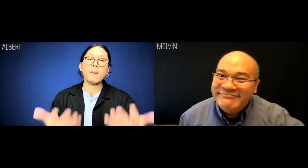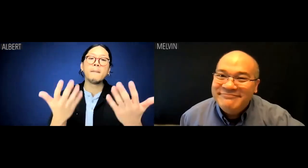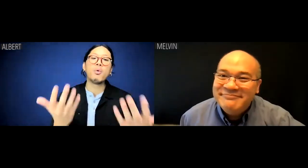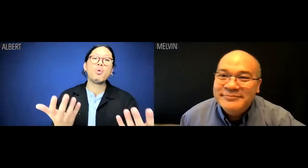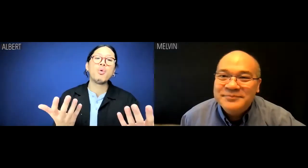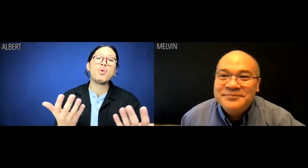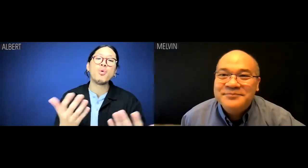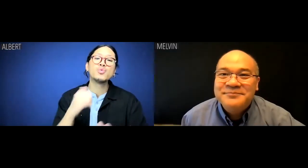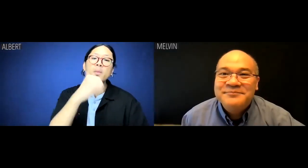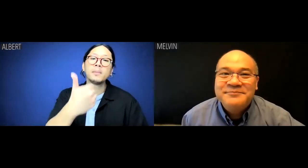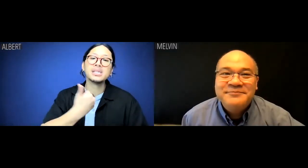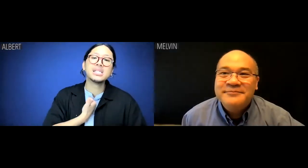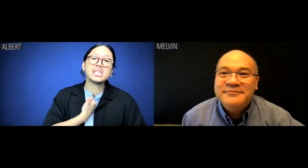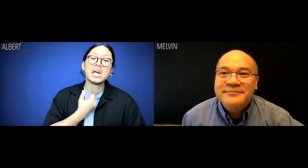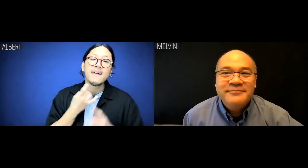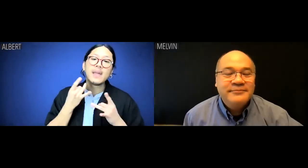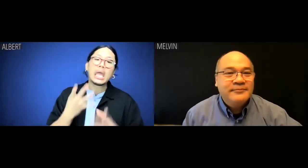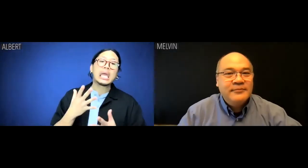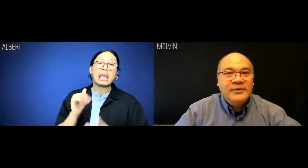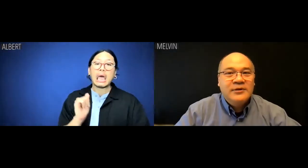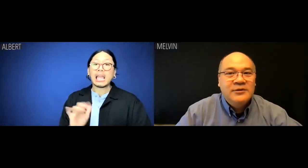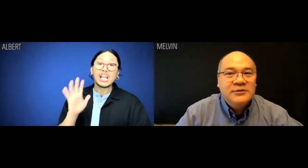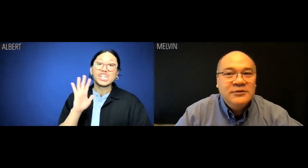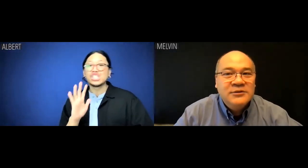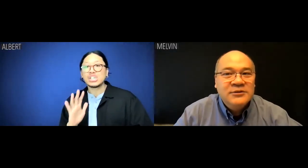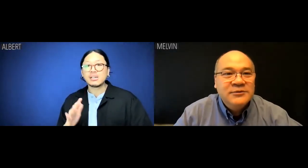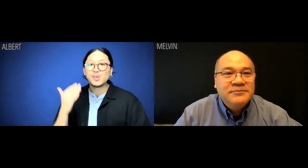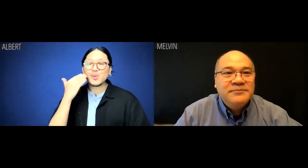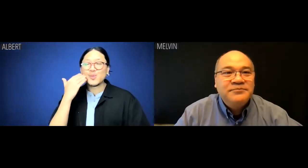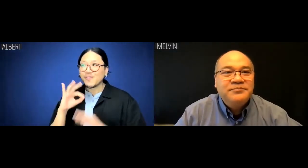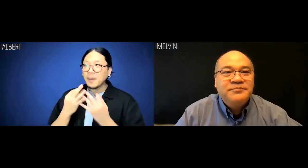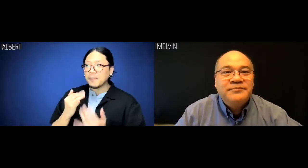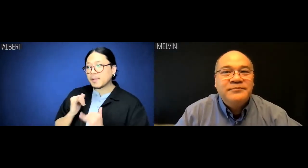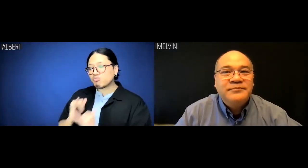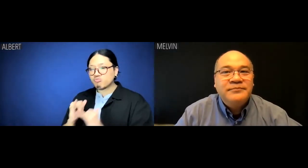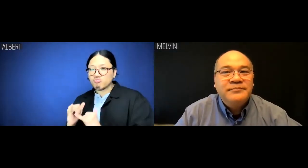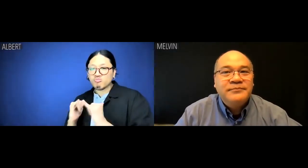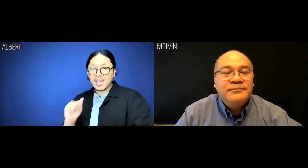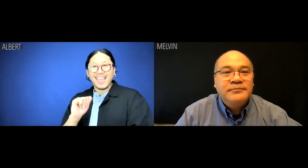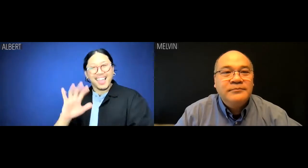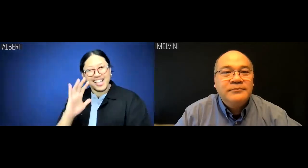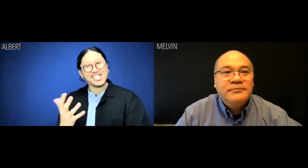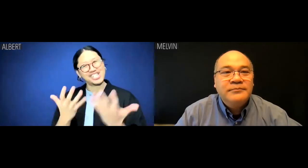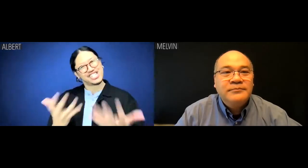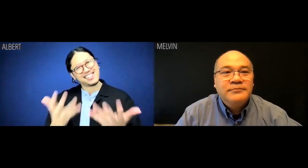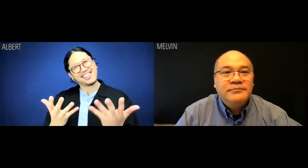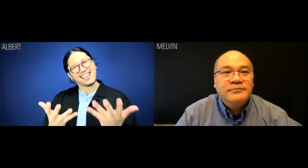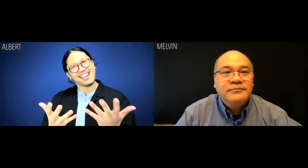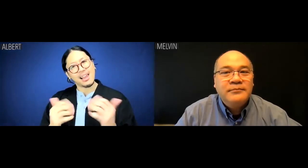Albert: Come on, don't be a self-hating Asian. Be a nepotistic Asian.